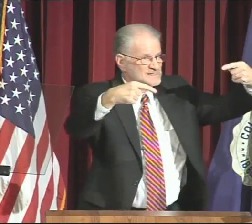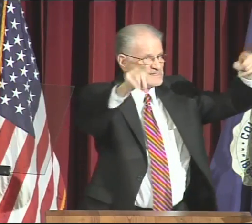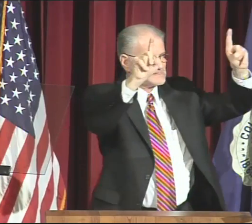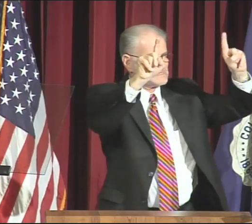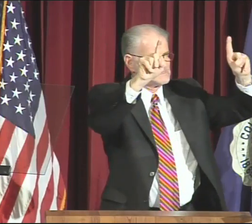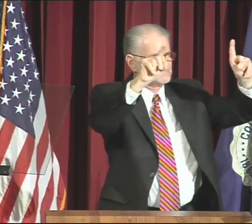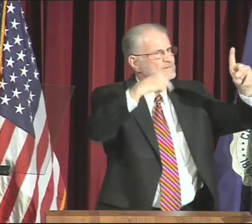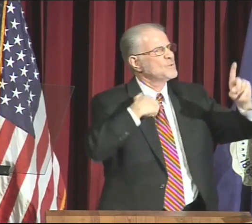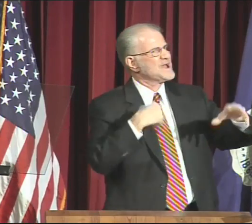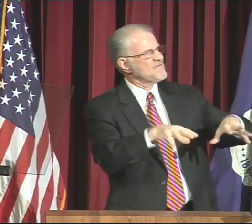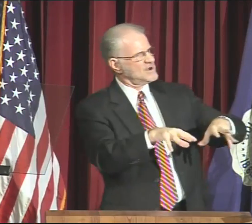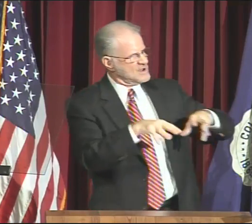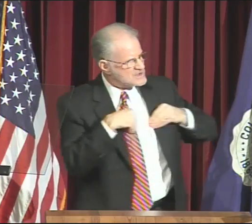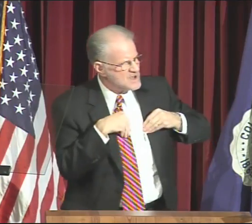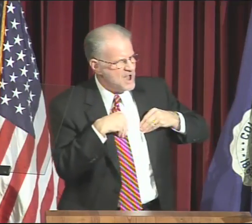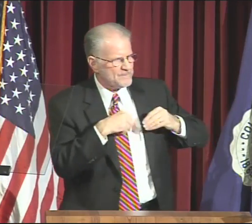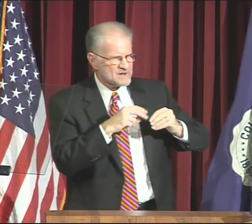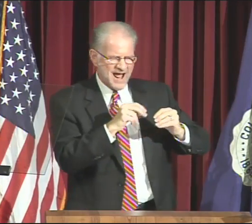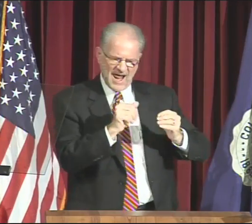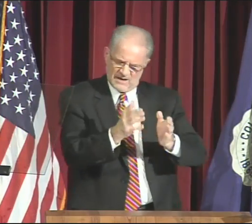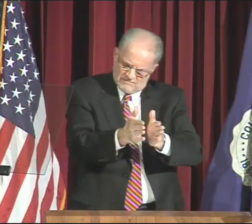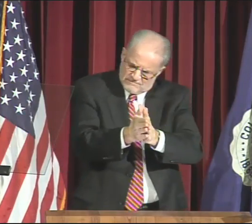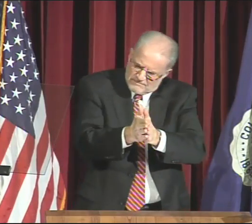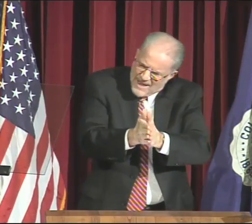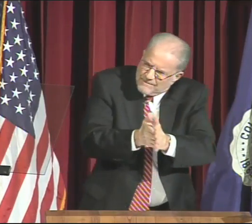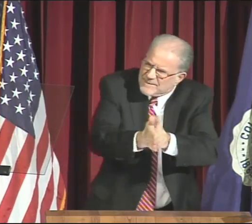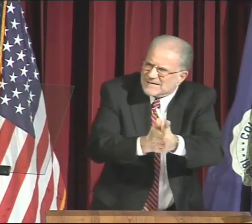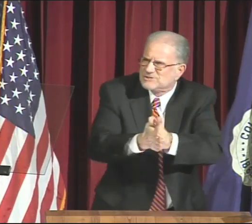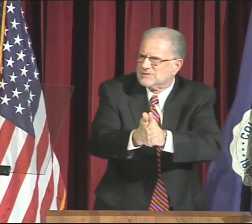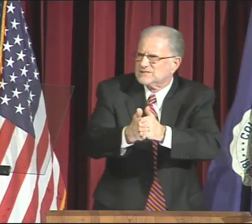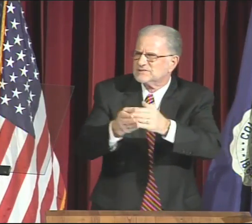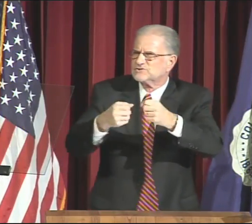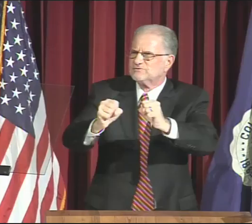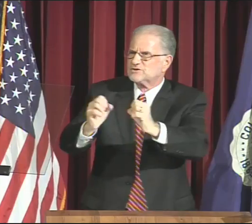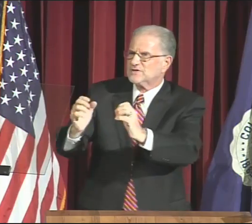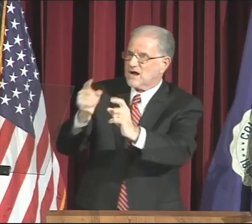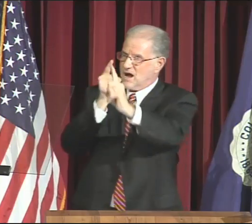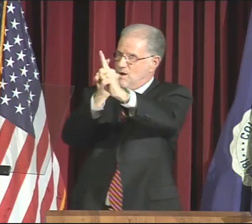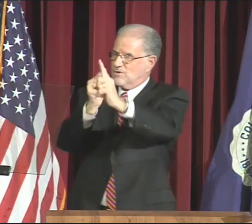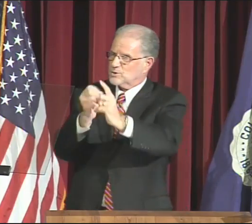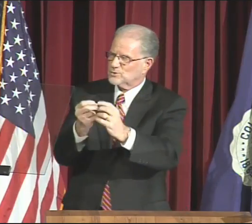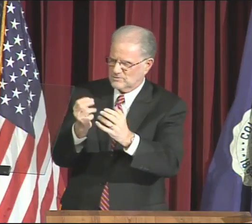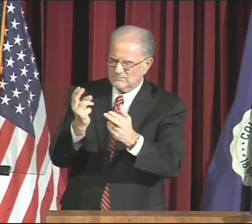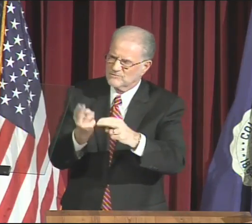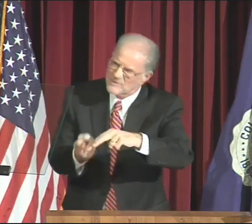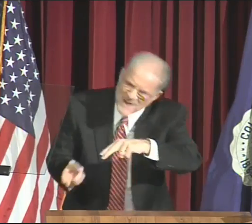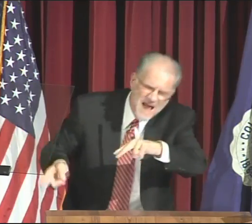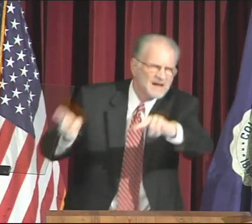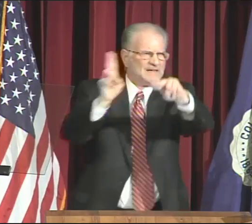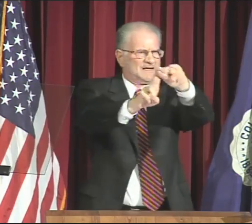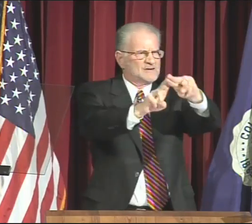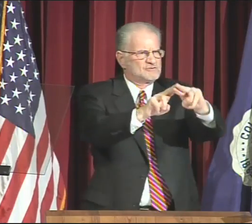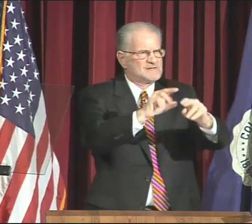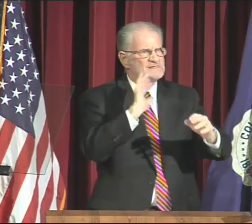significantly to future success, we have adopted an ambitious strategic goal